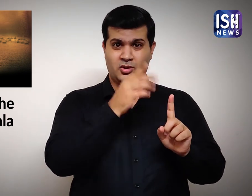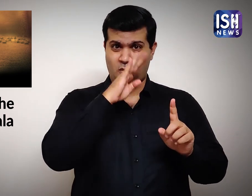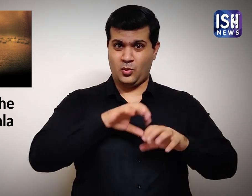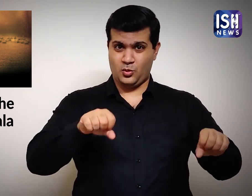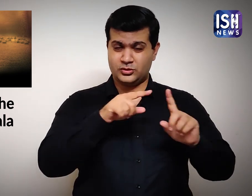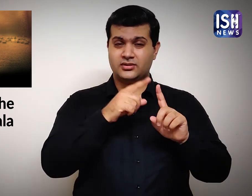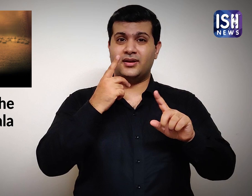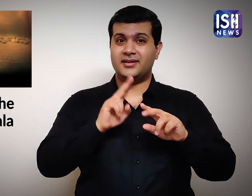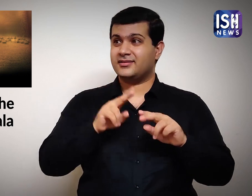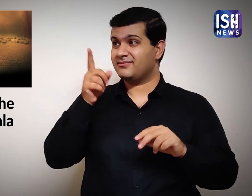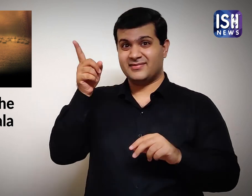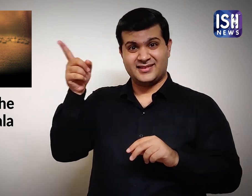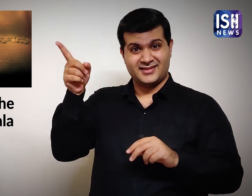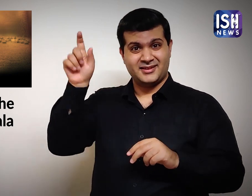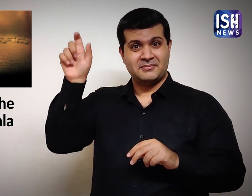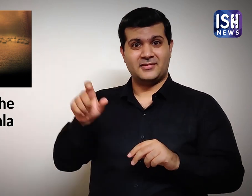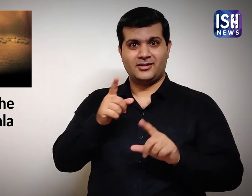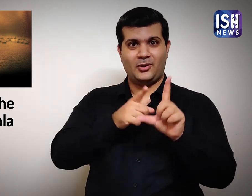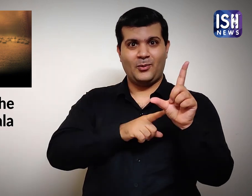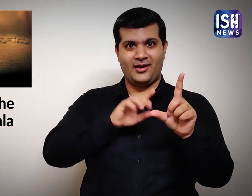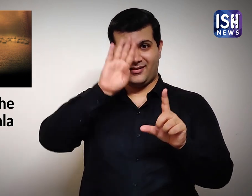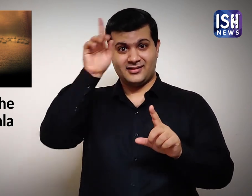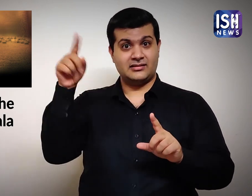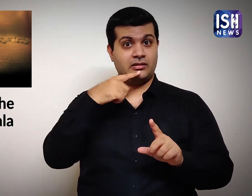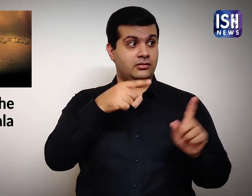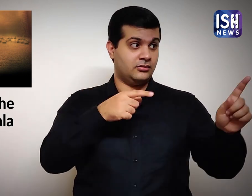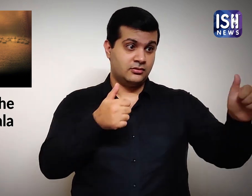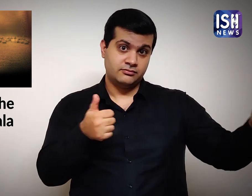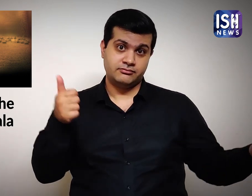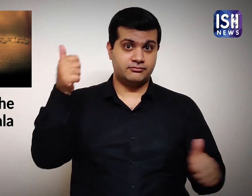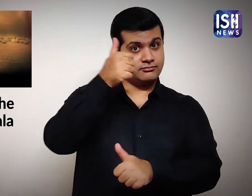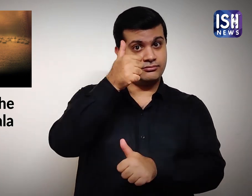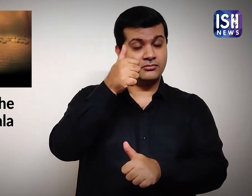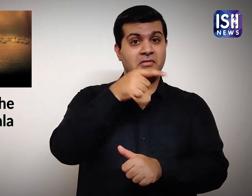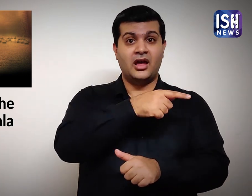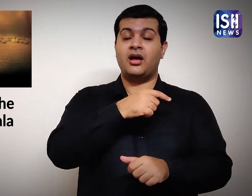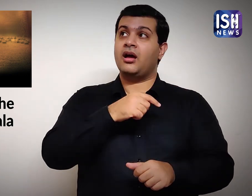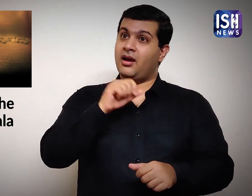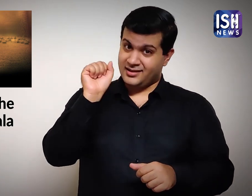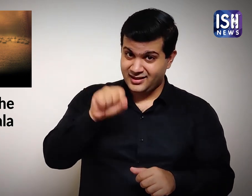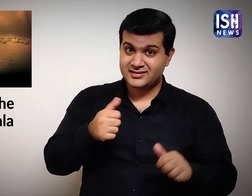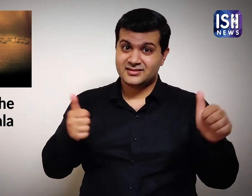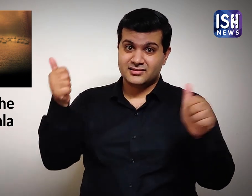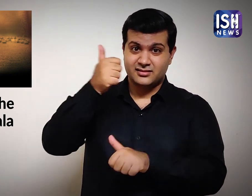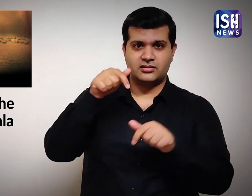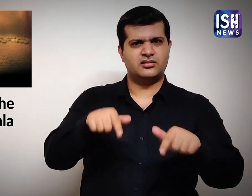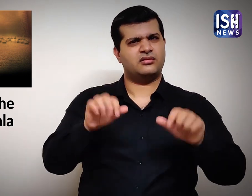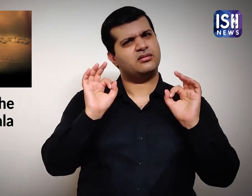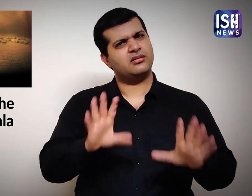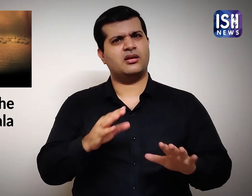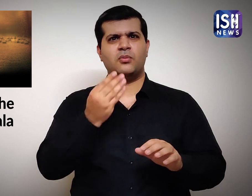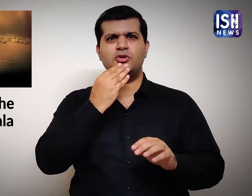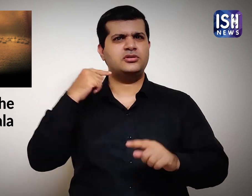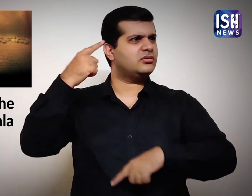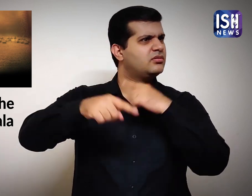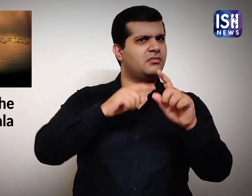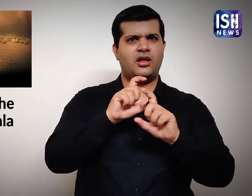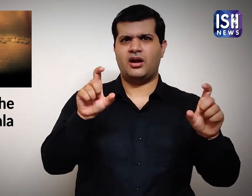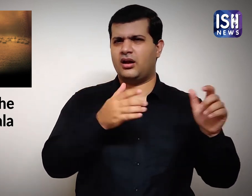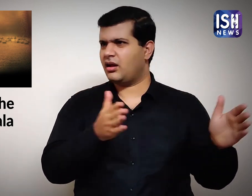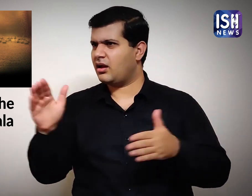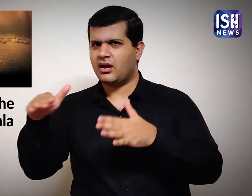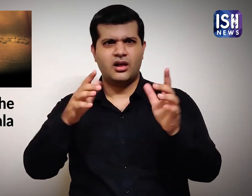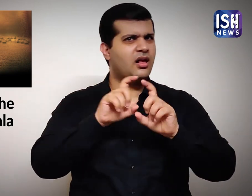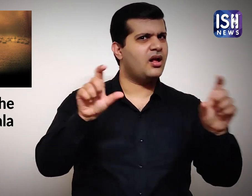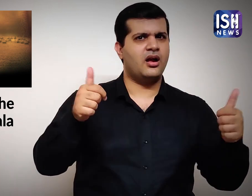If Hussain had pledged loyalty to Yazid, Islam would have been in chaos.